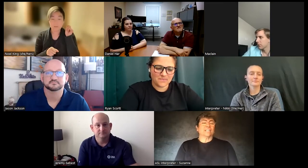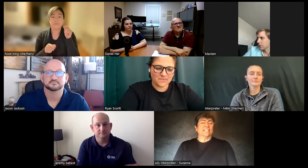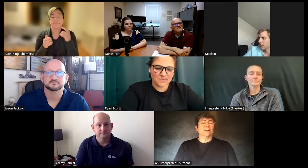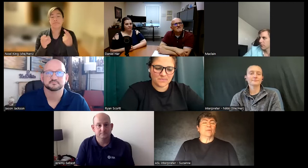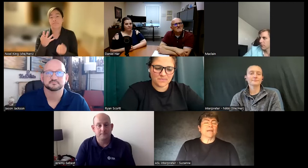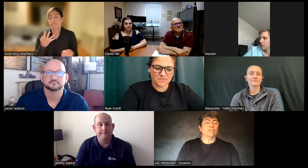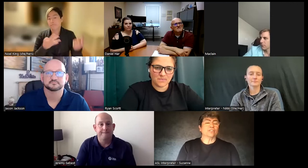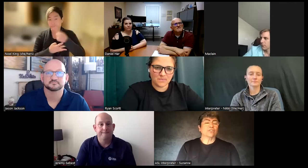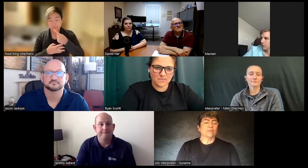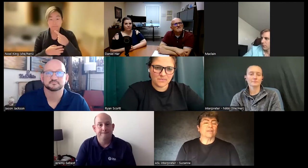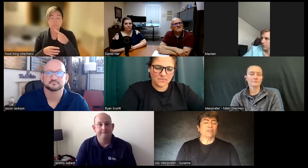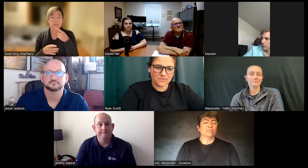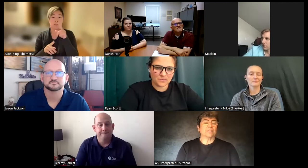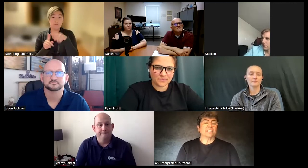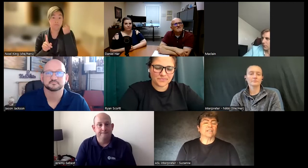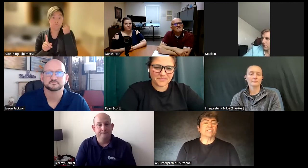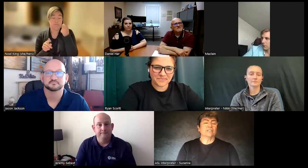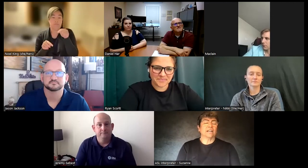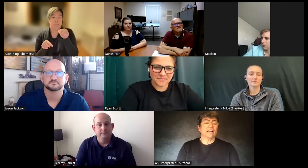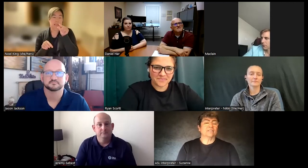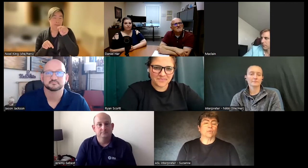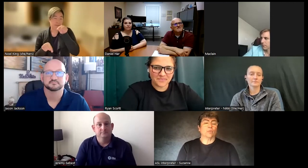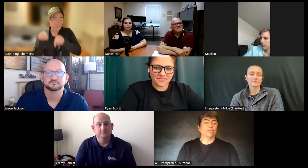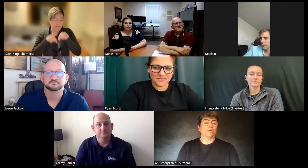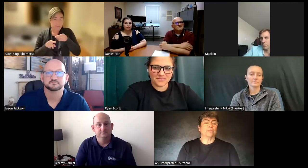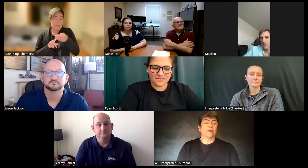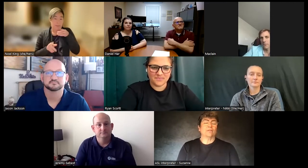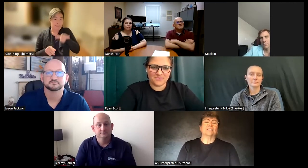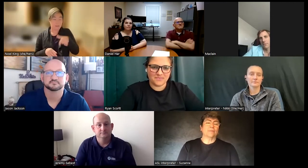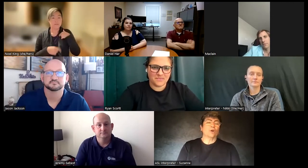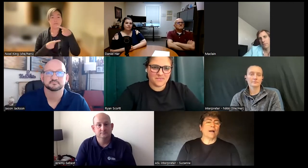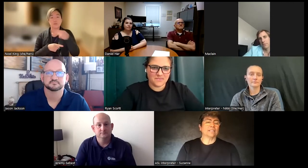declare a major during my freshman year and went through well let me go back a